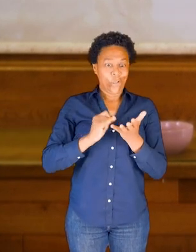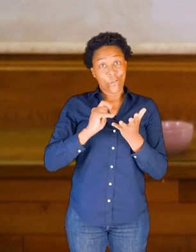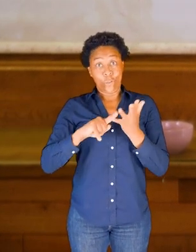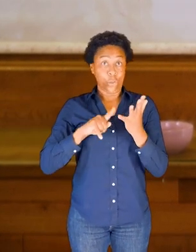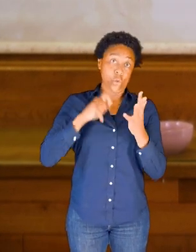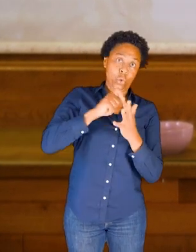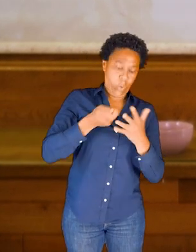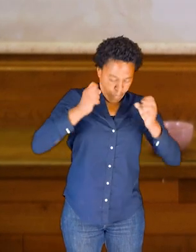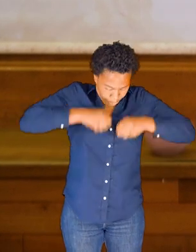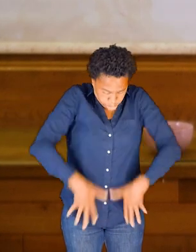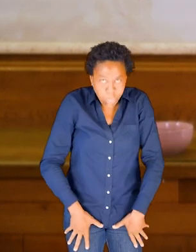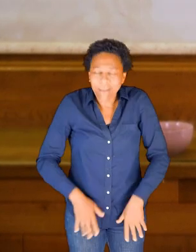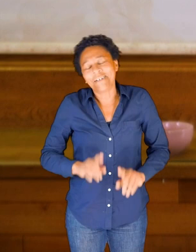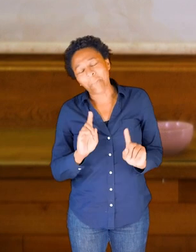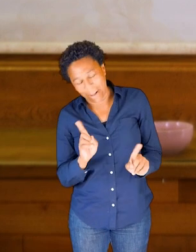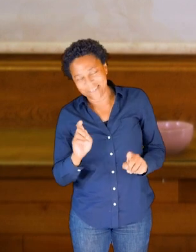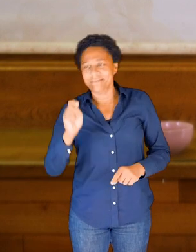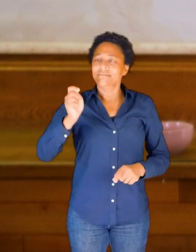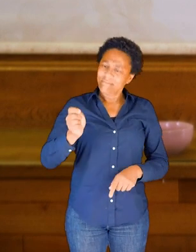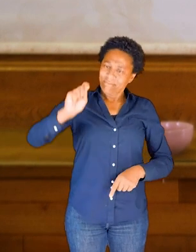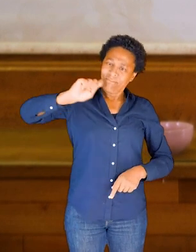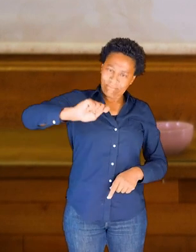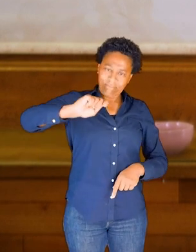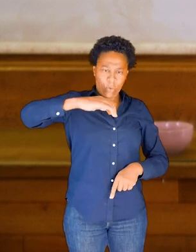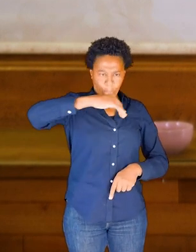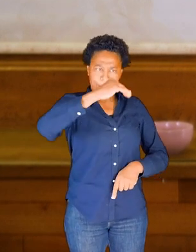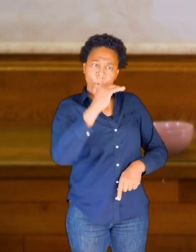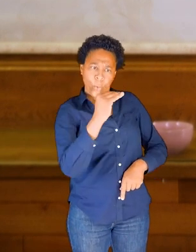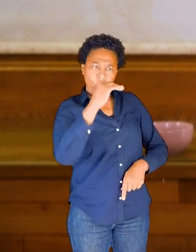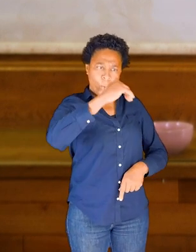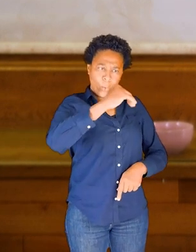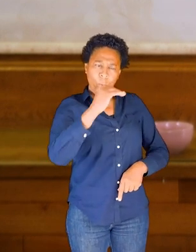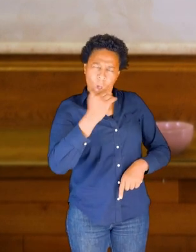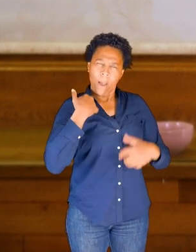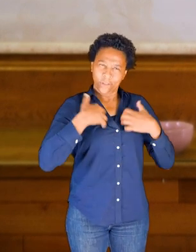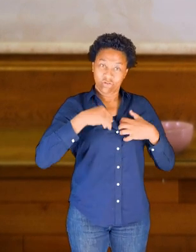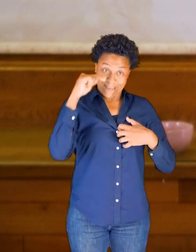But this upside-down shape, this small dome is what I'm interested in.